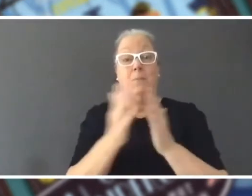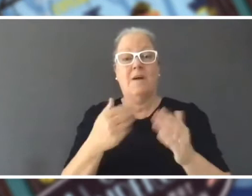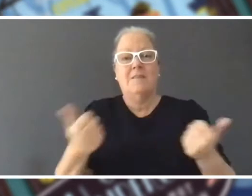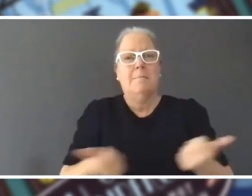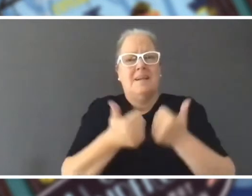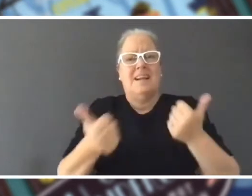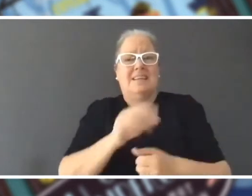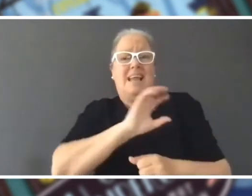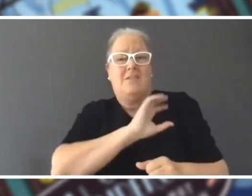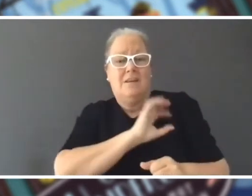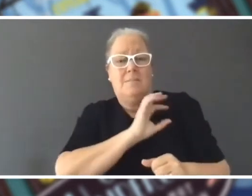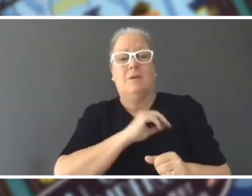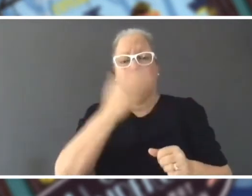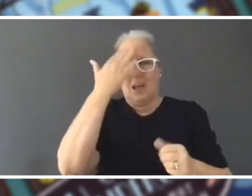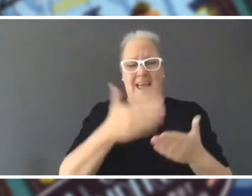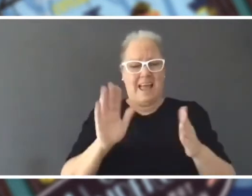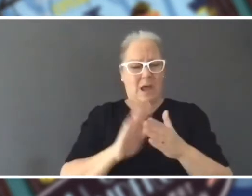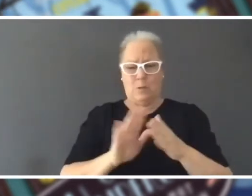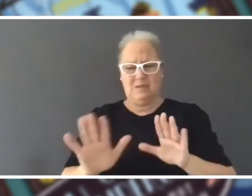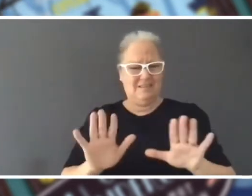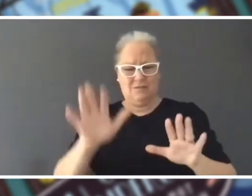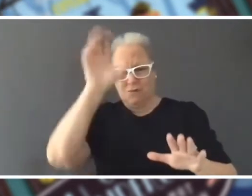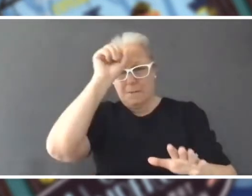keep track of them all and remember them all at once. So I did this,